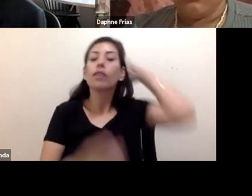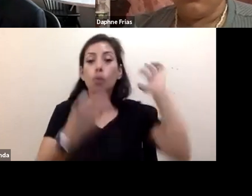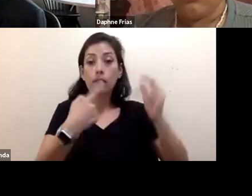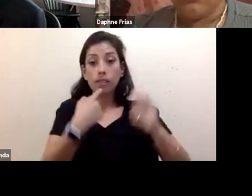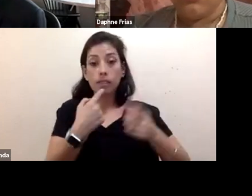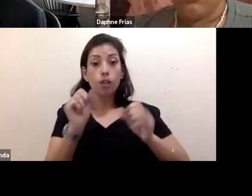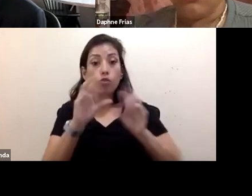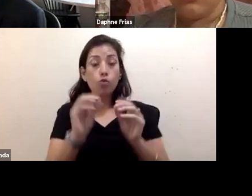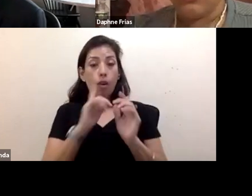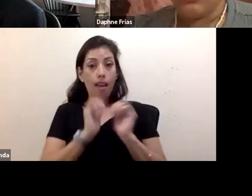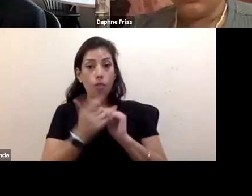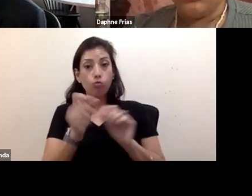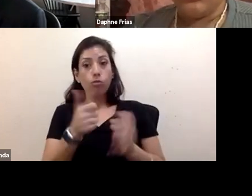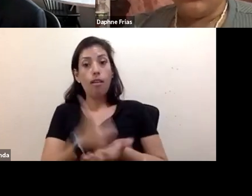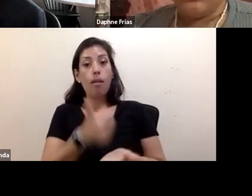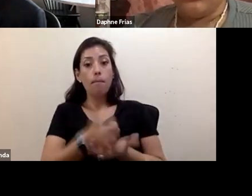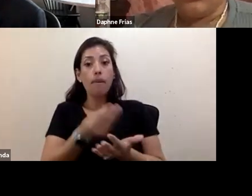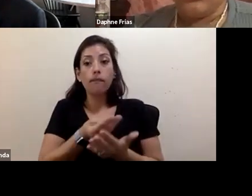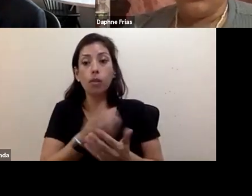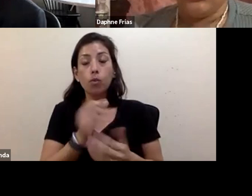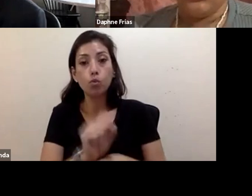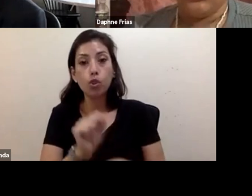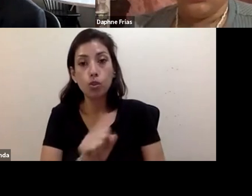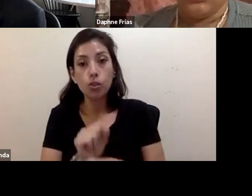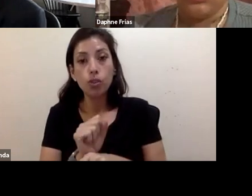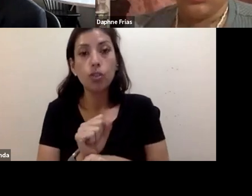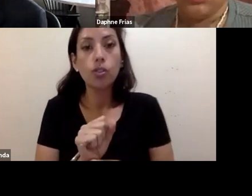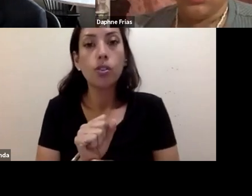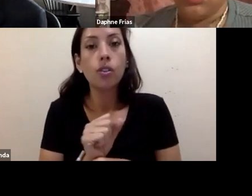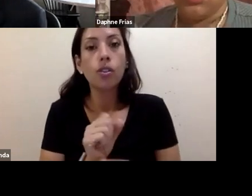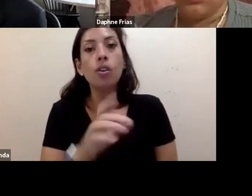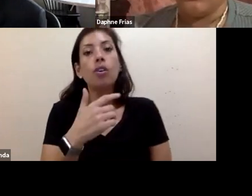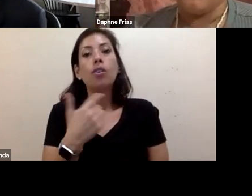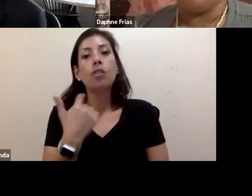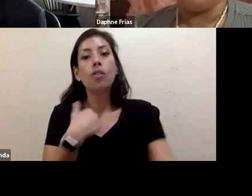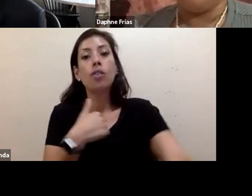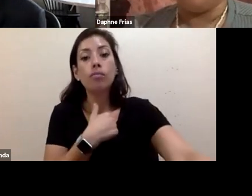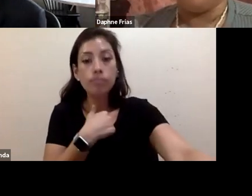and the call-to-action that I would try to leave you with. One of the questions asked about immigration